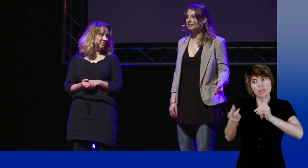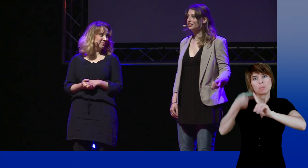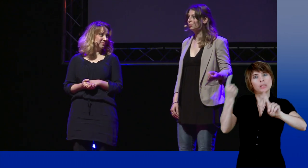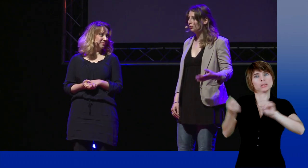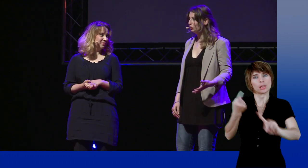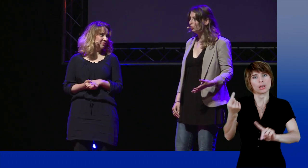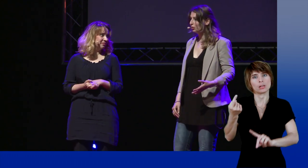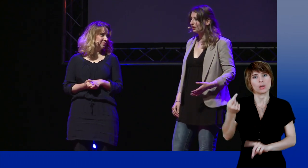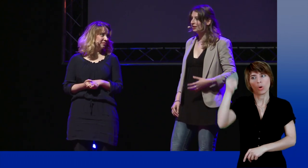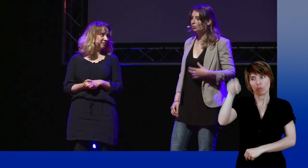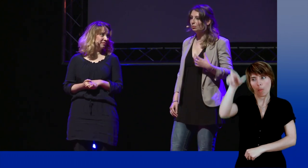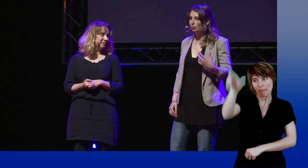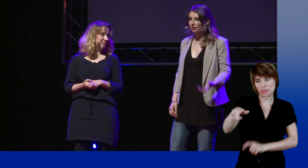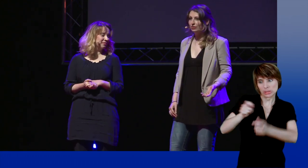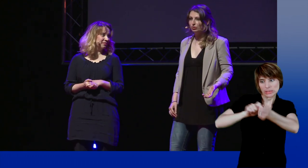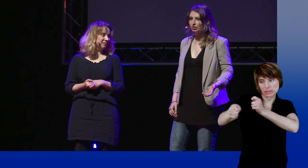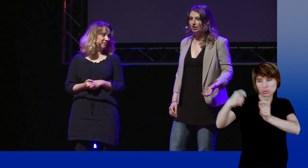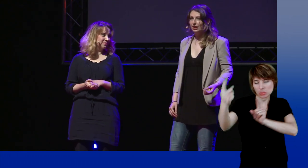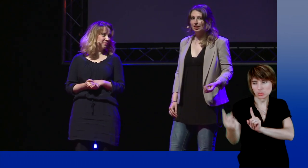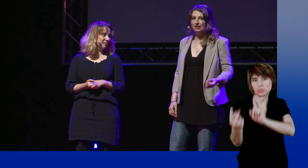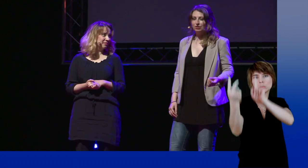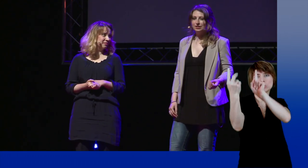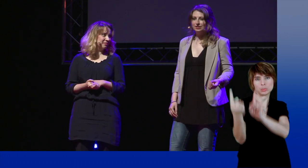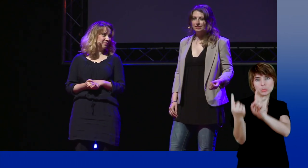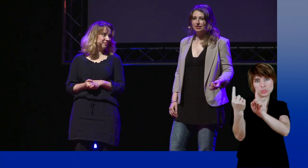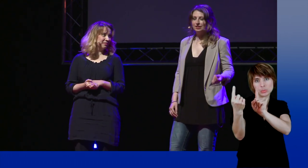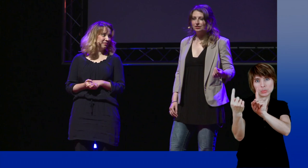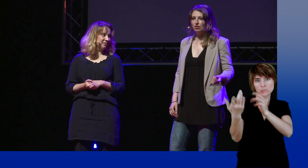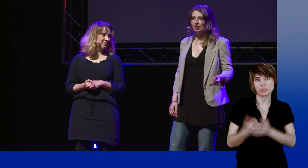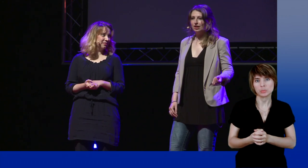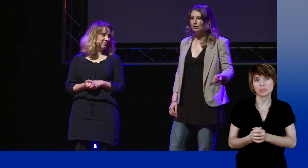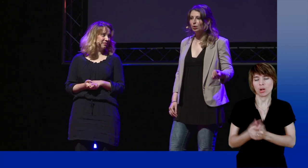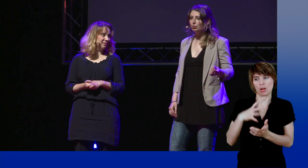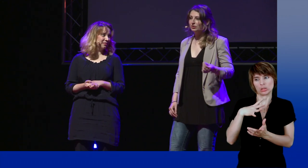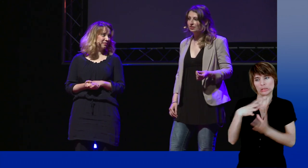that requires more from the listener. Sign language establishes a more intense link